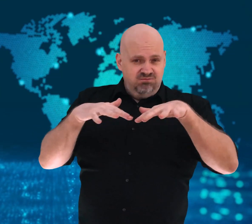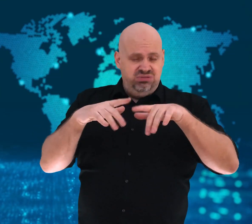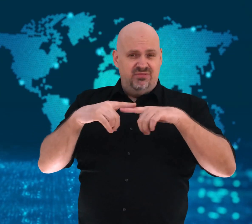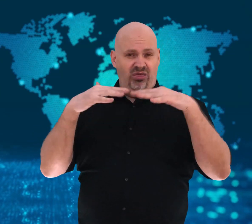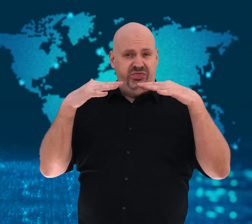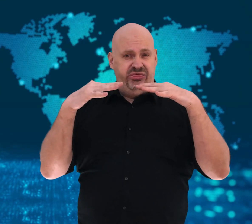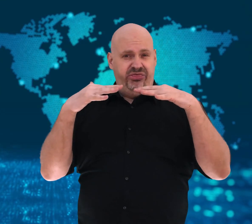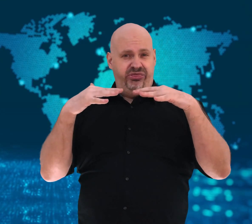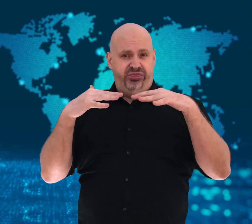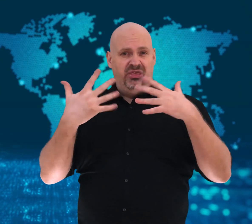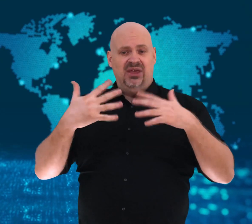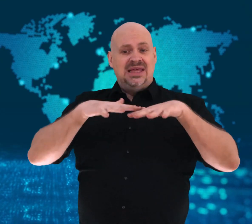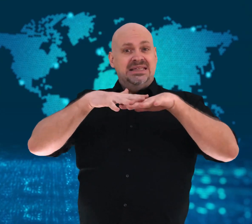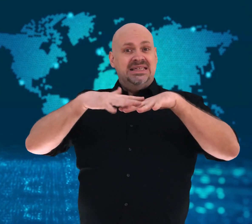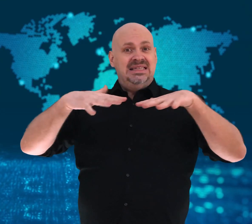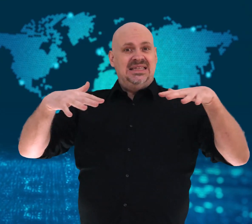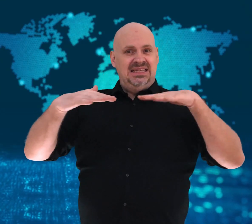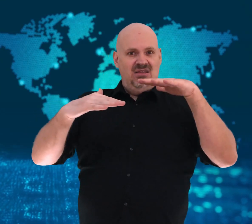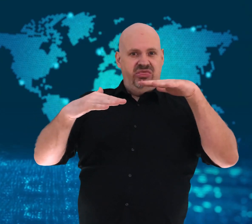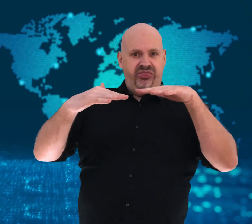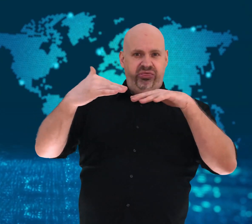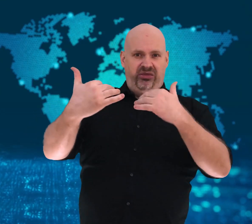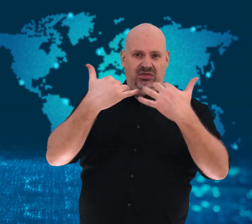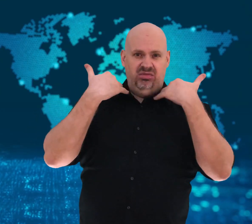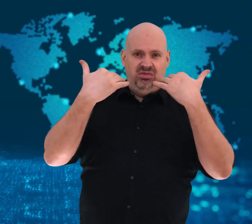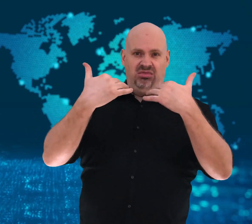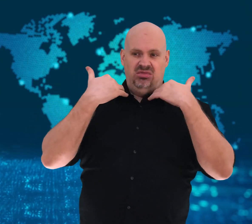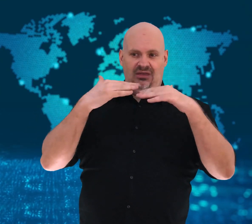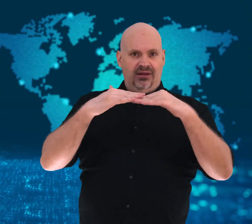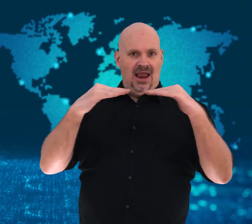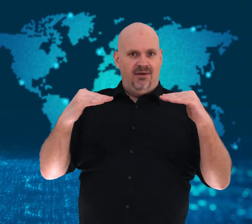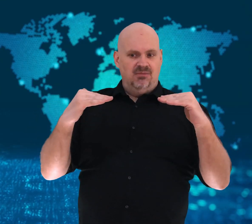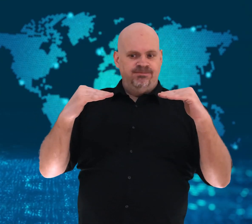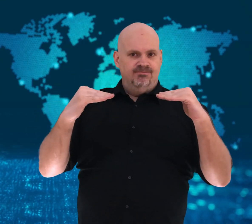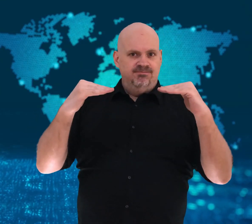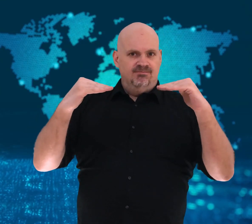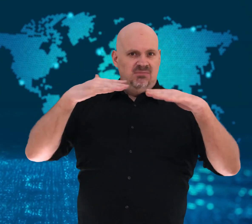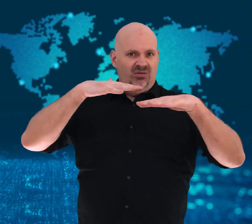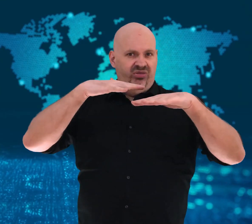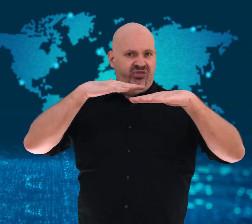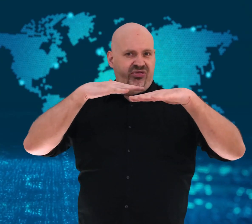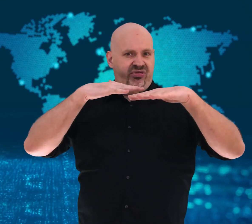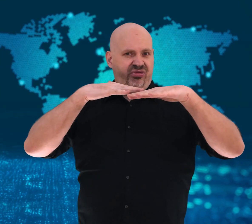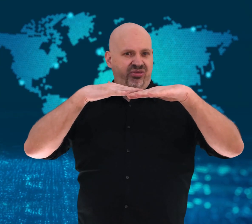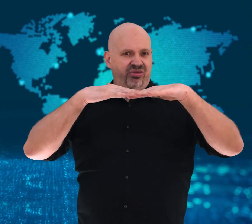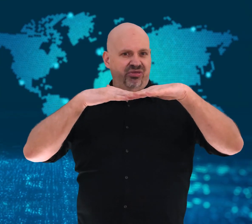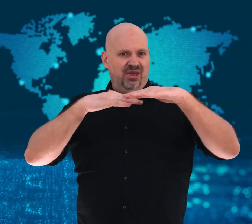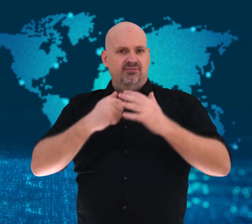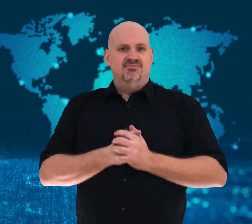Residents have limited water access causing them to